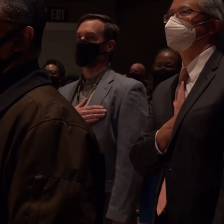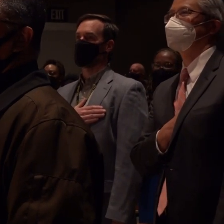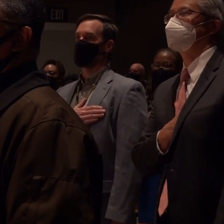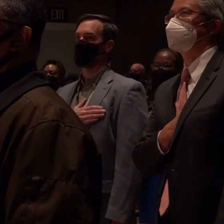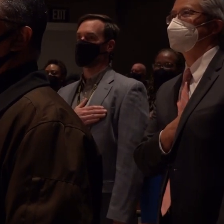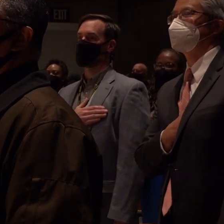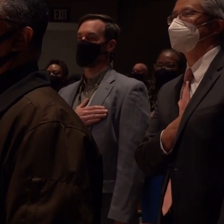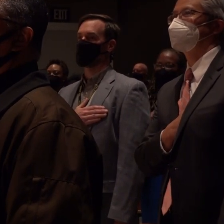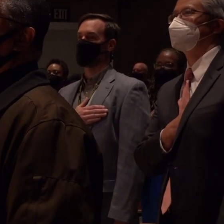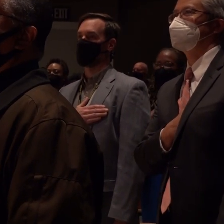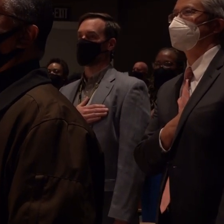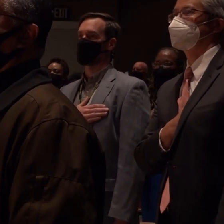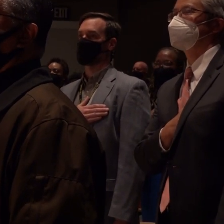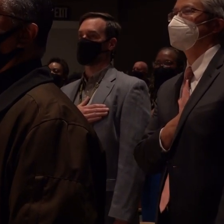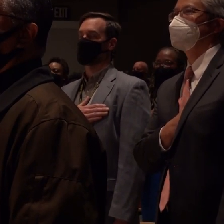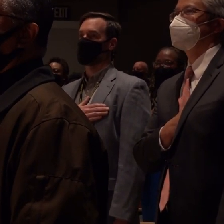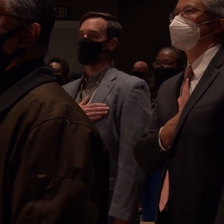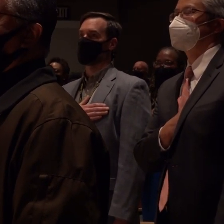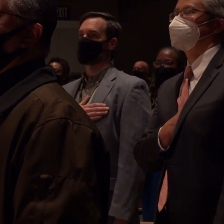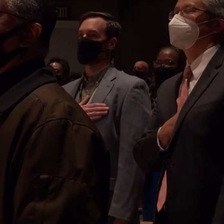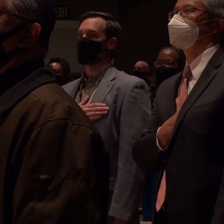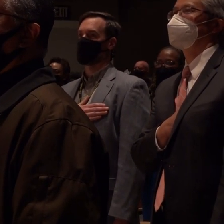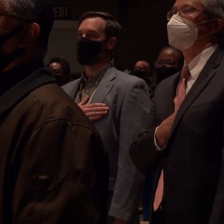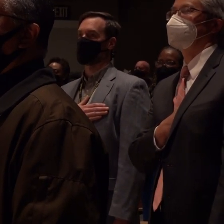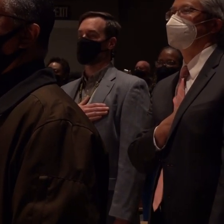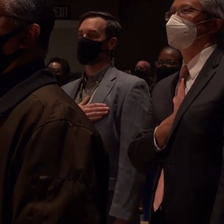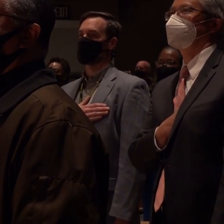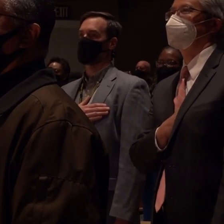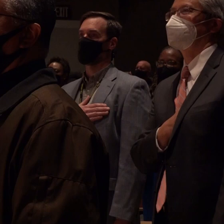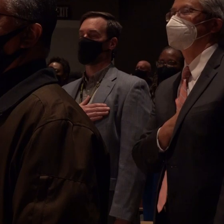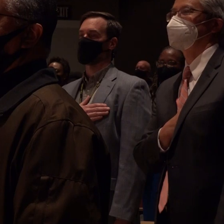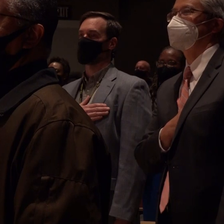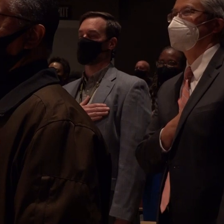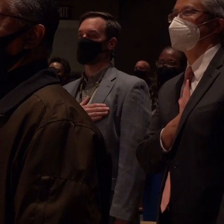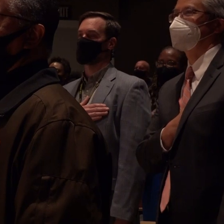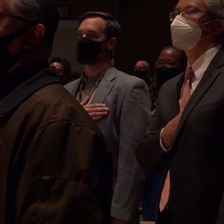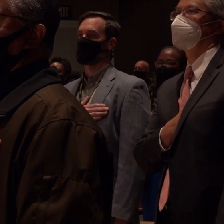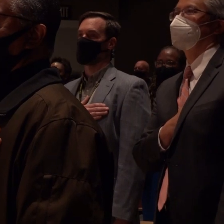united states of america